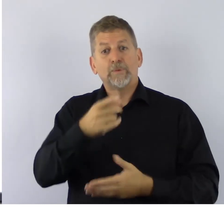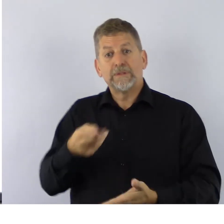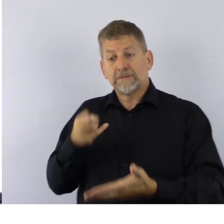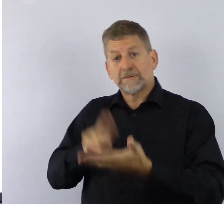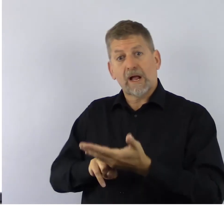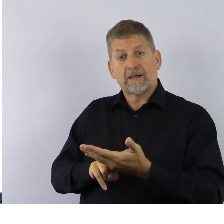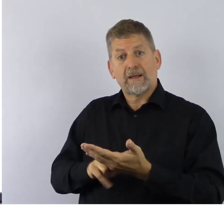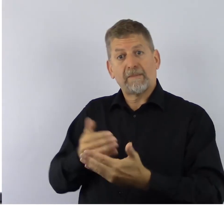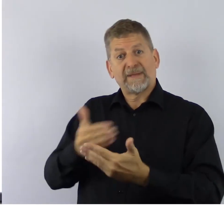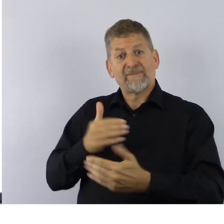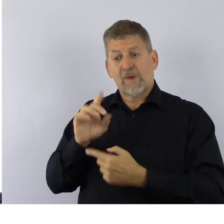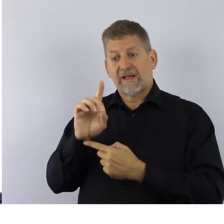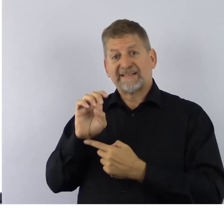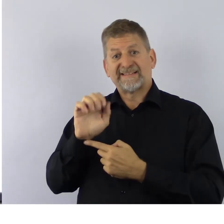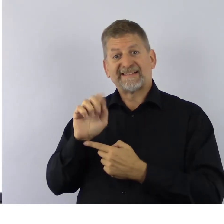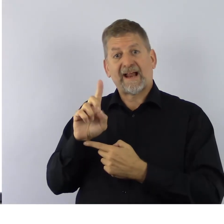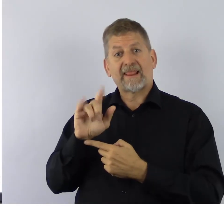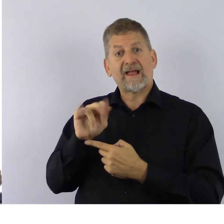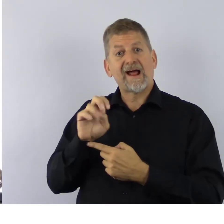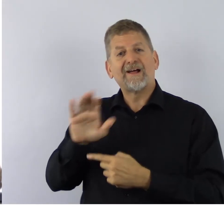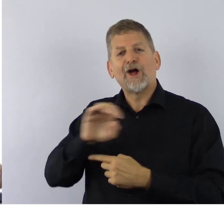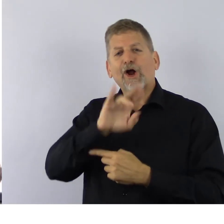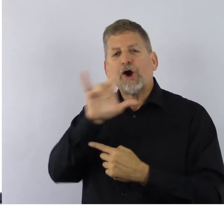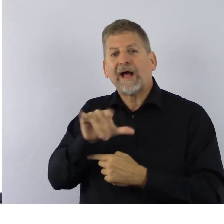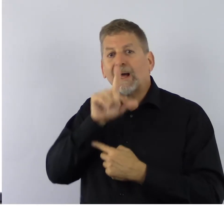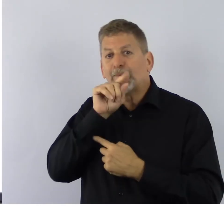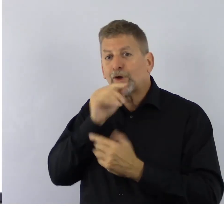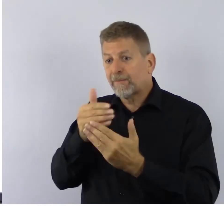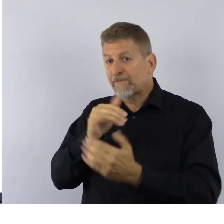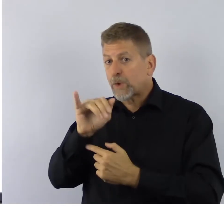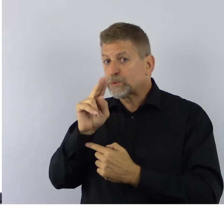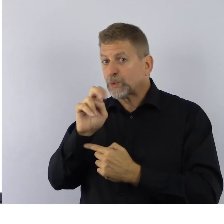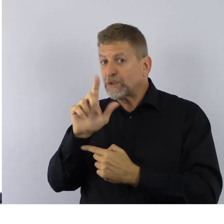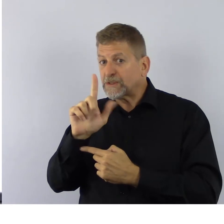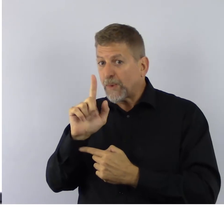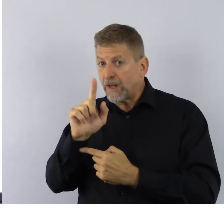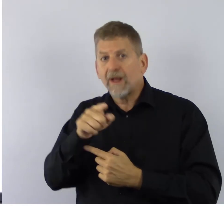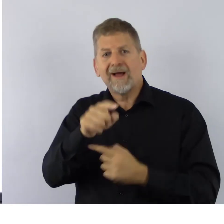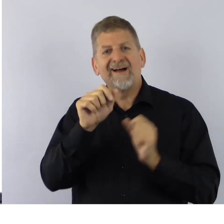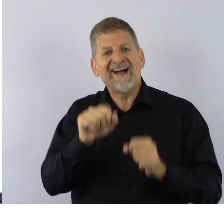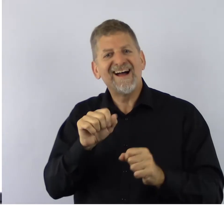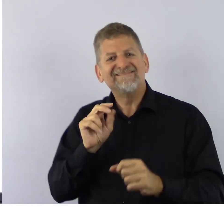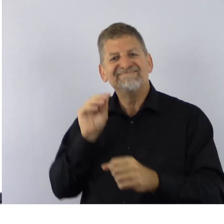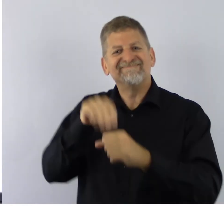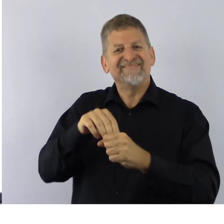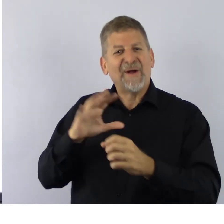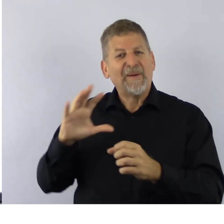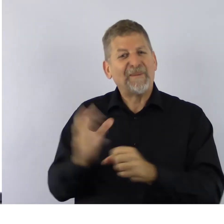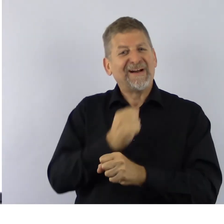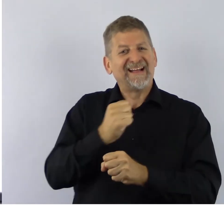our early bird deadline on June 21st, you’ll be eligible to win a golf getaway for four.